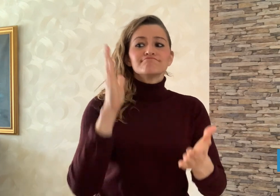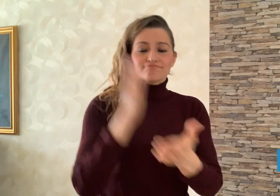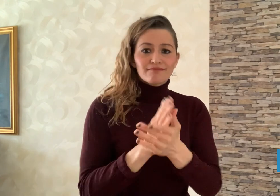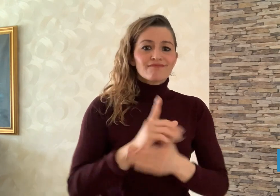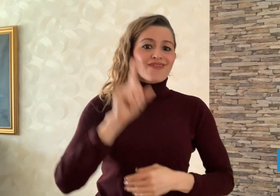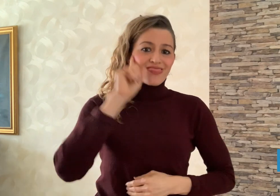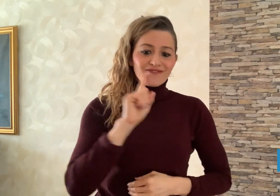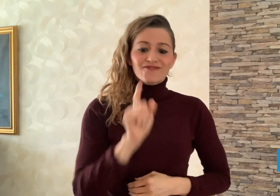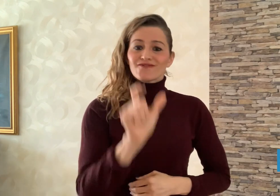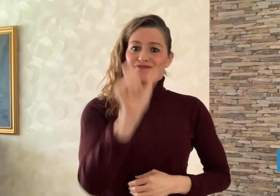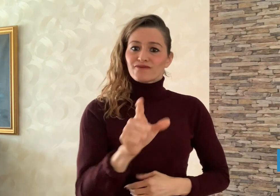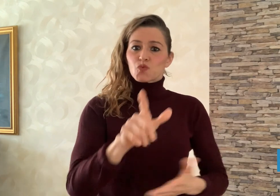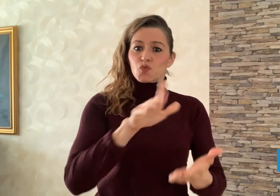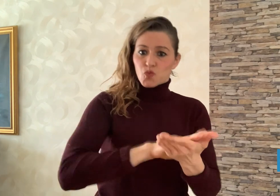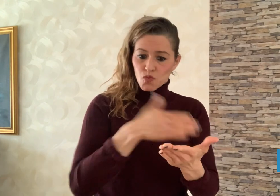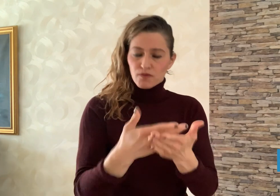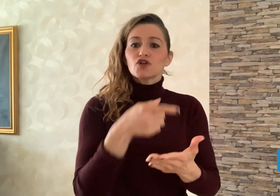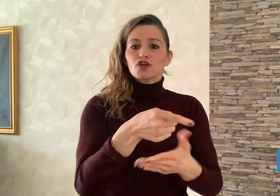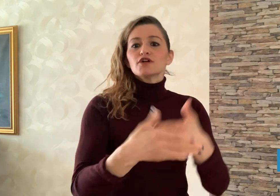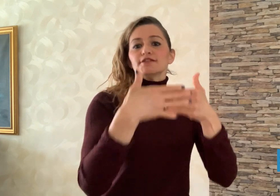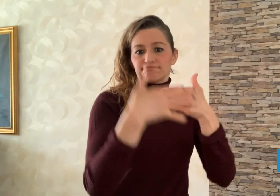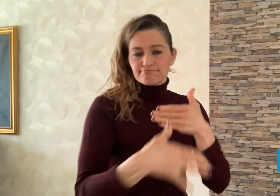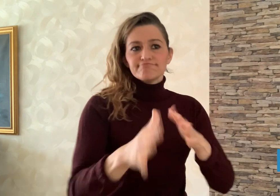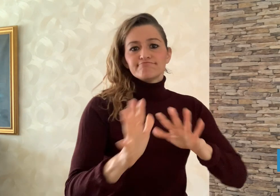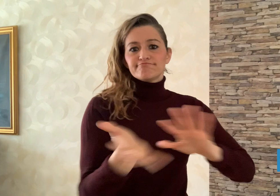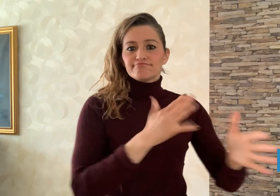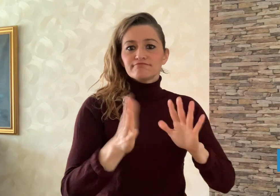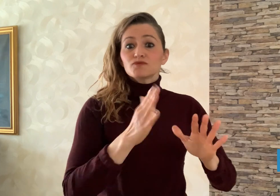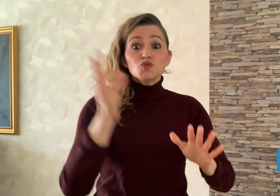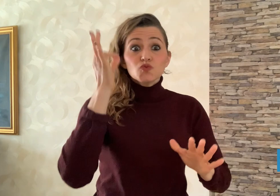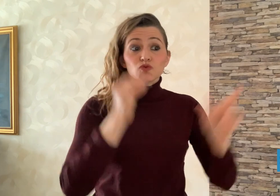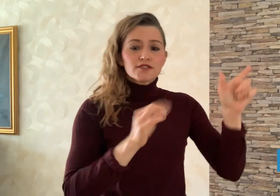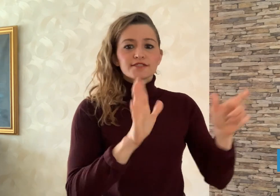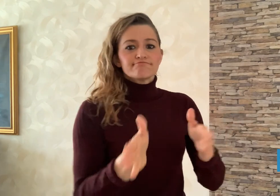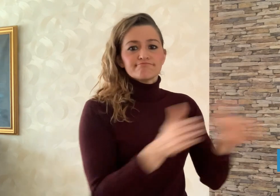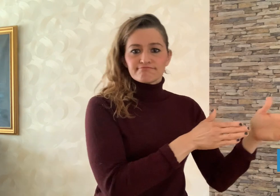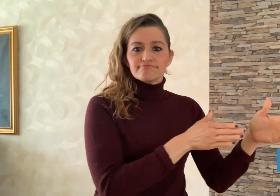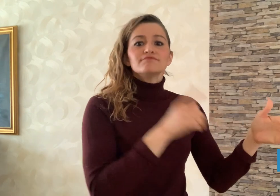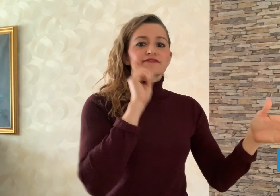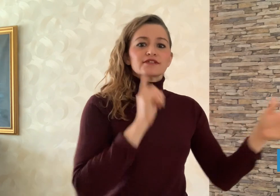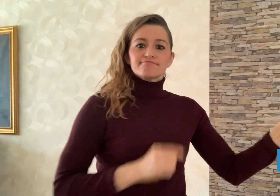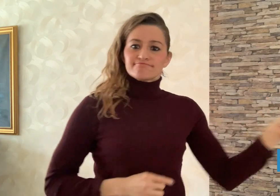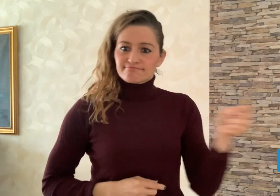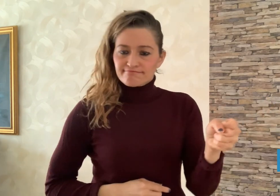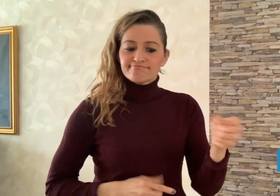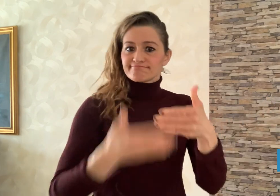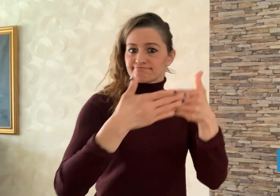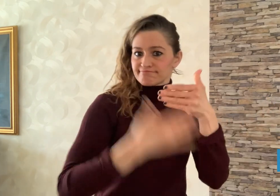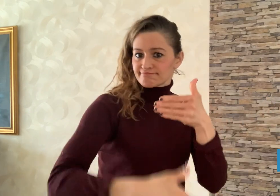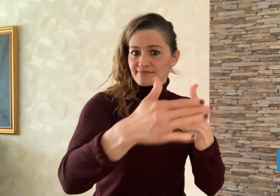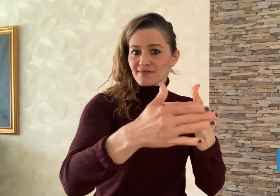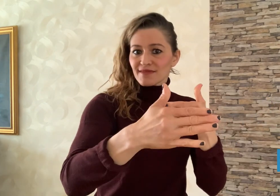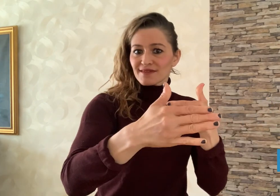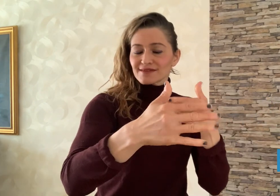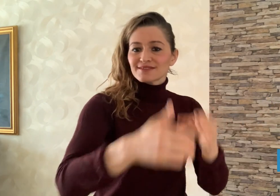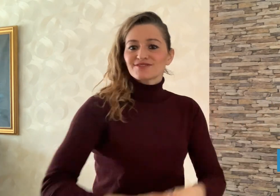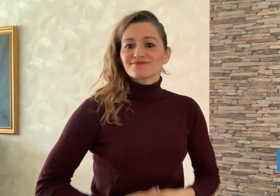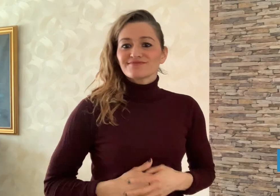take his place on following press conferences going forward.